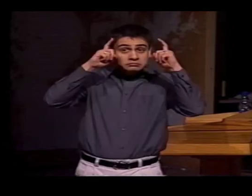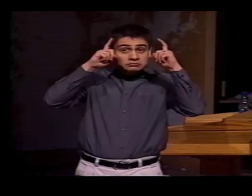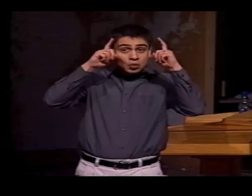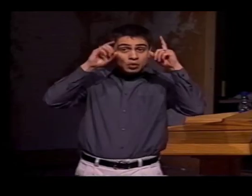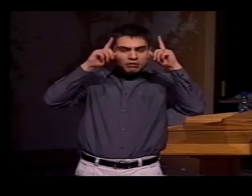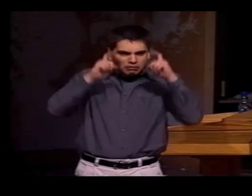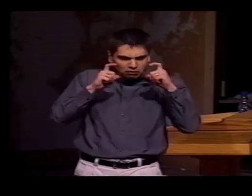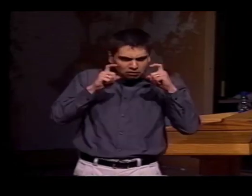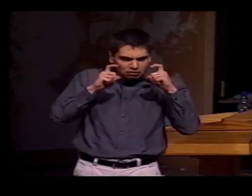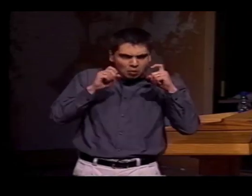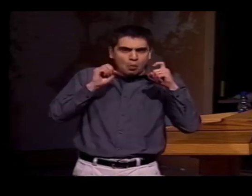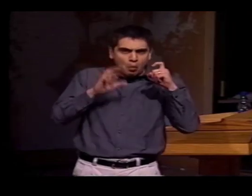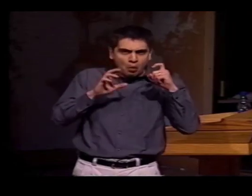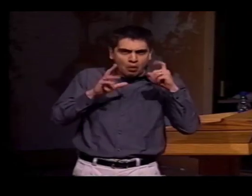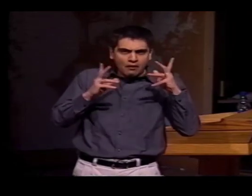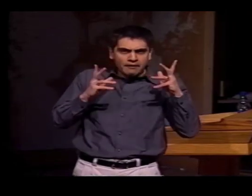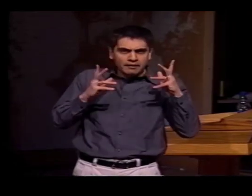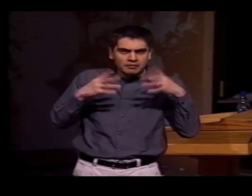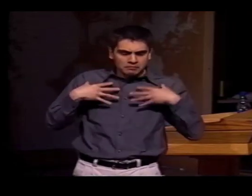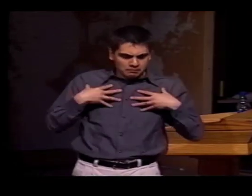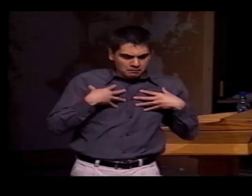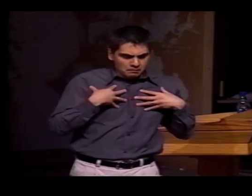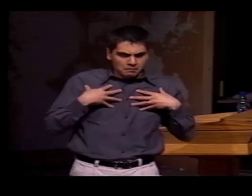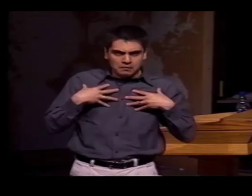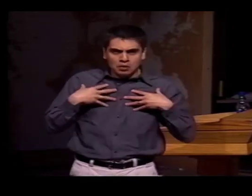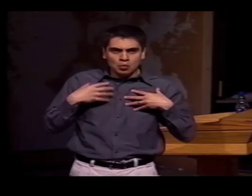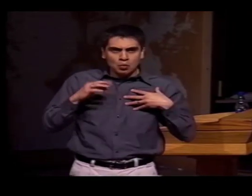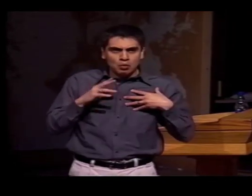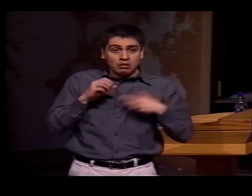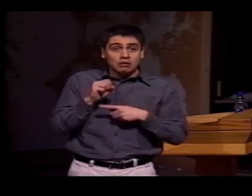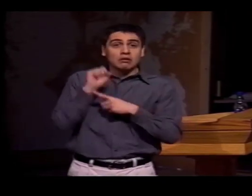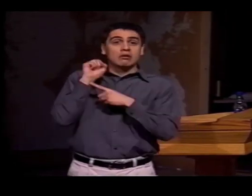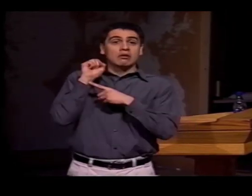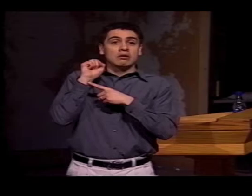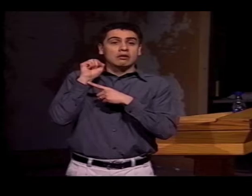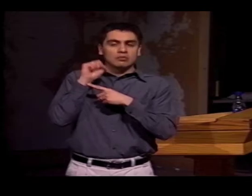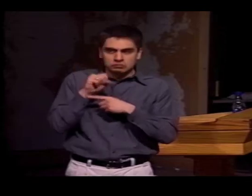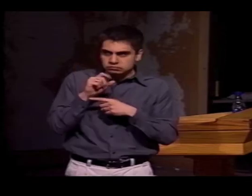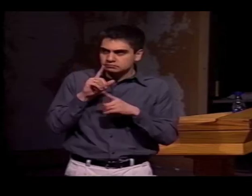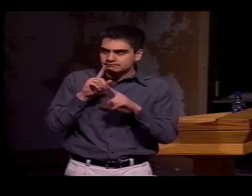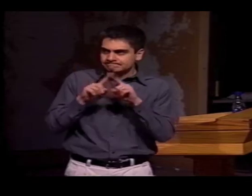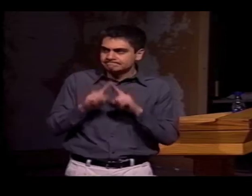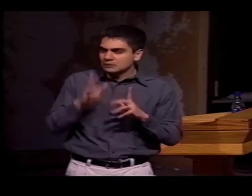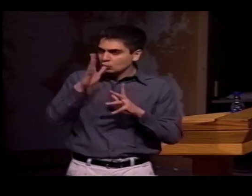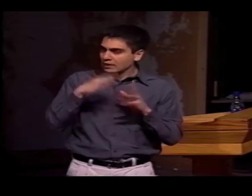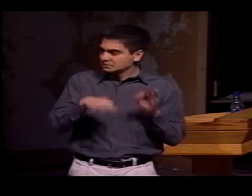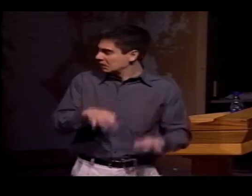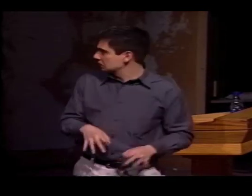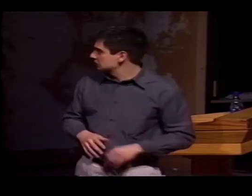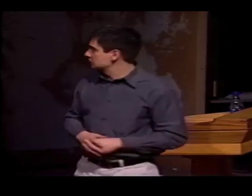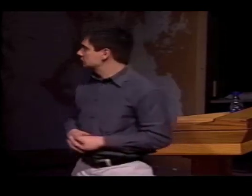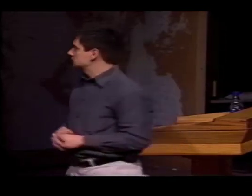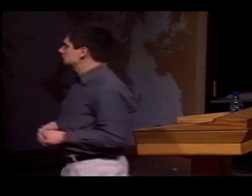WHICH MEANS A RAISED EYEBROW OR LOWERED EYEBROWS, BODY SHIFTS, OR THE HEAD BEING TILTED BACK OR FORWARD.